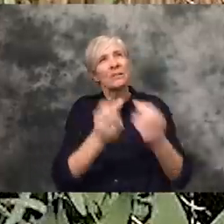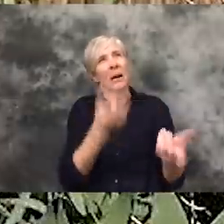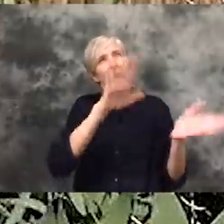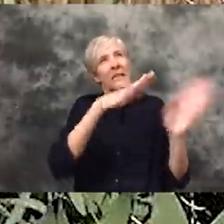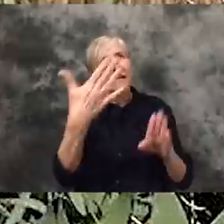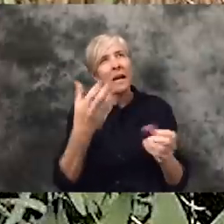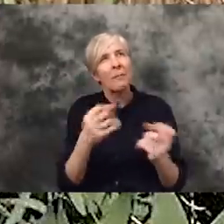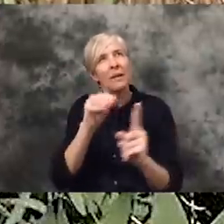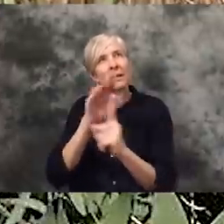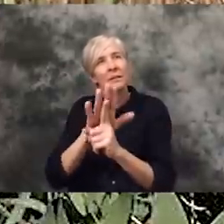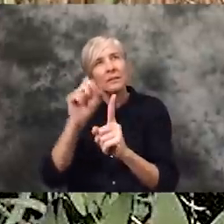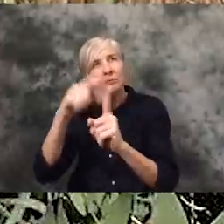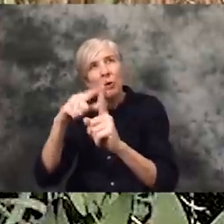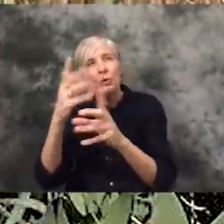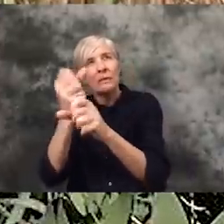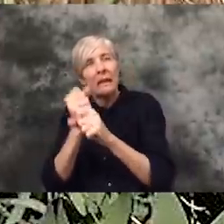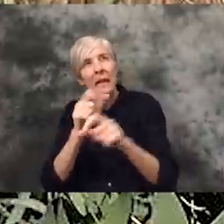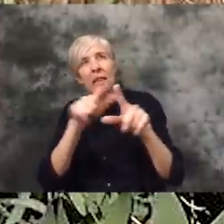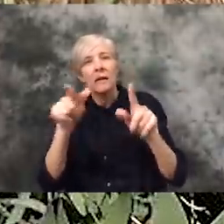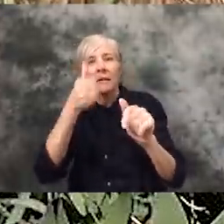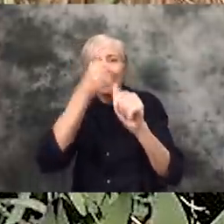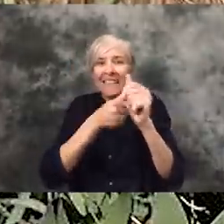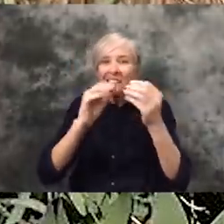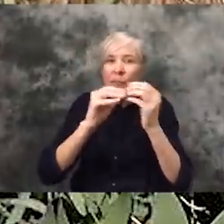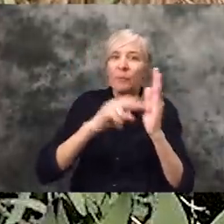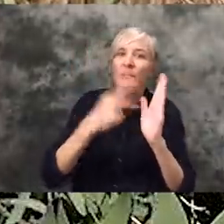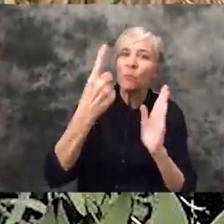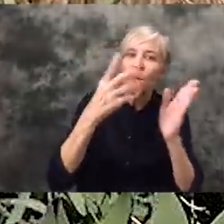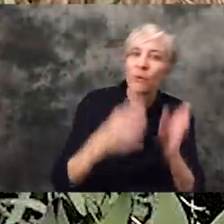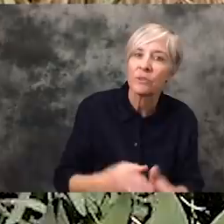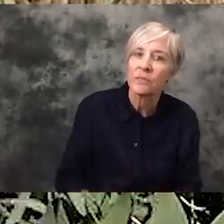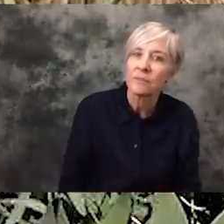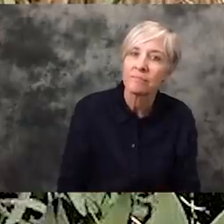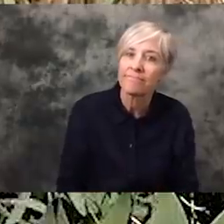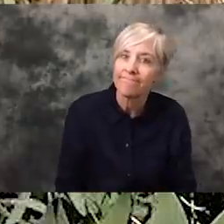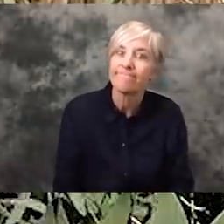on screen or hearing the numbers - that each one of those numbers is a person.